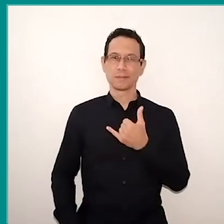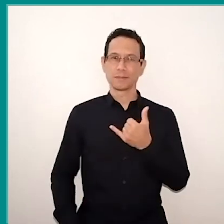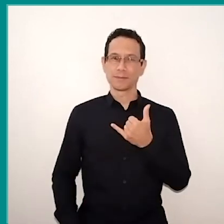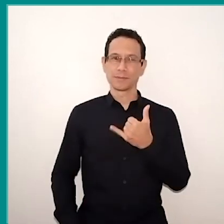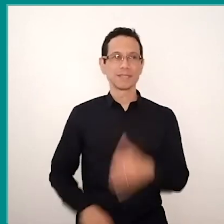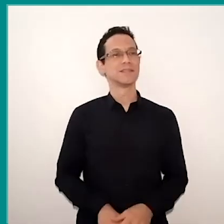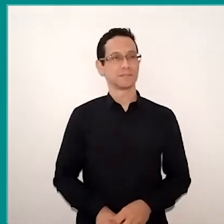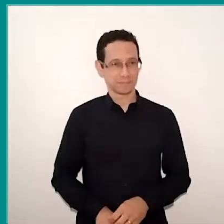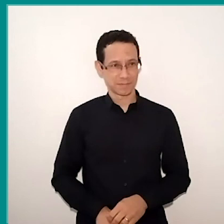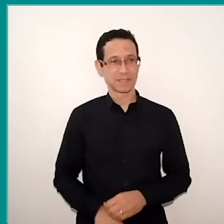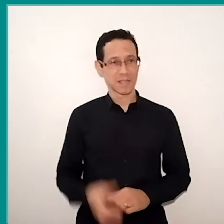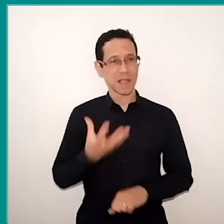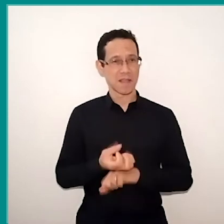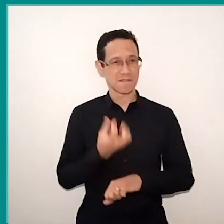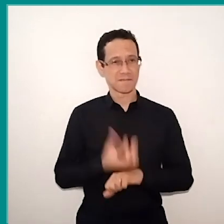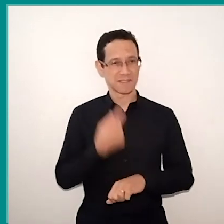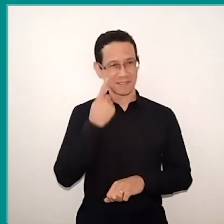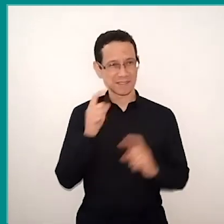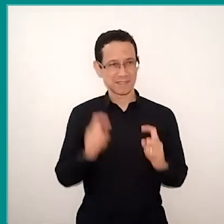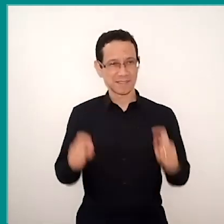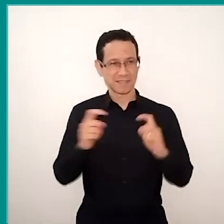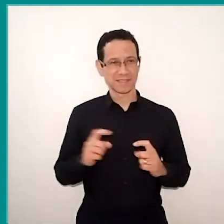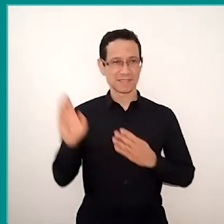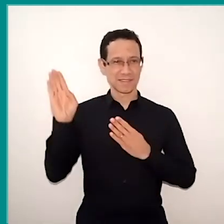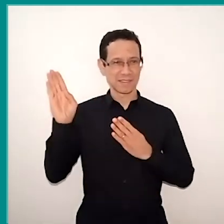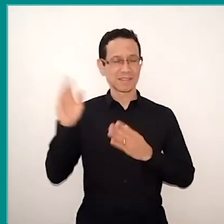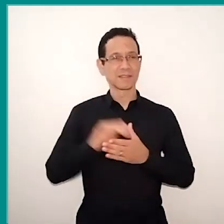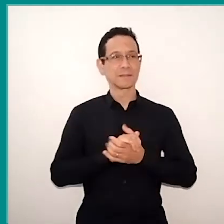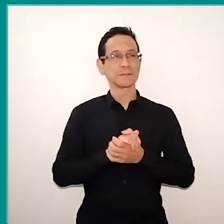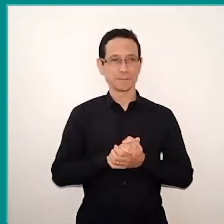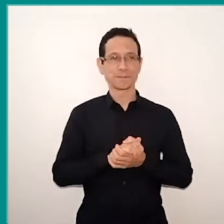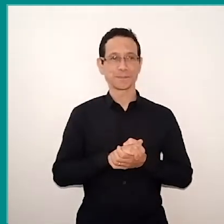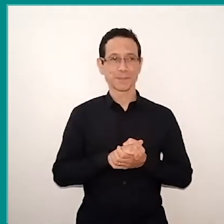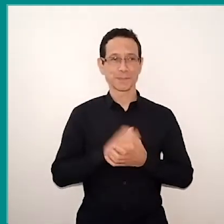And here we use a audio editor, which is Audacity,